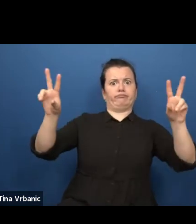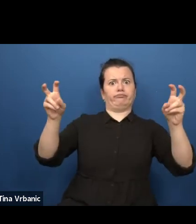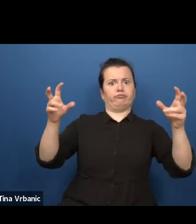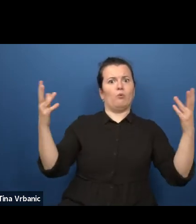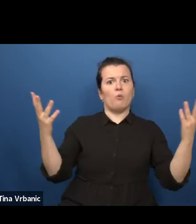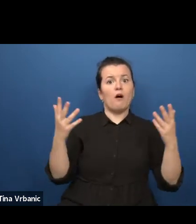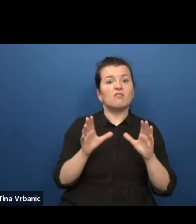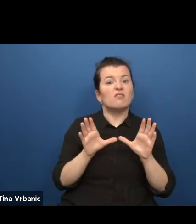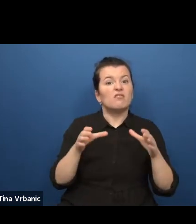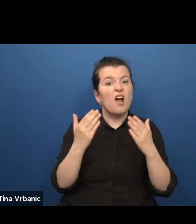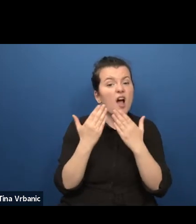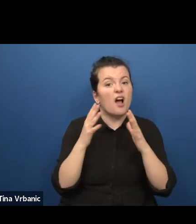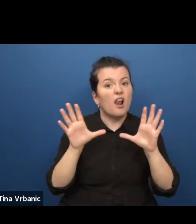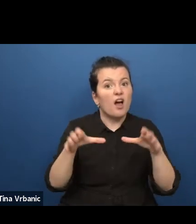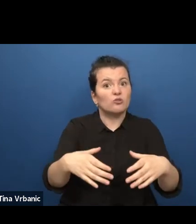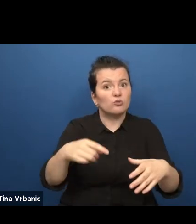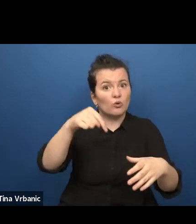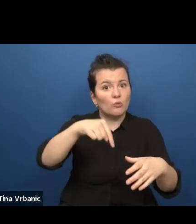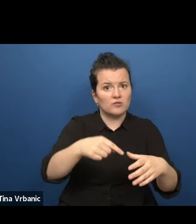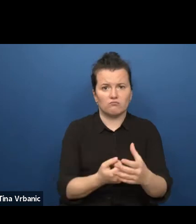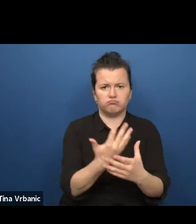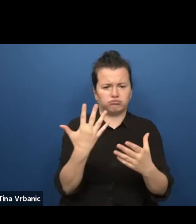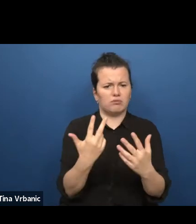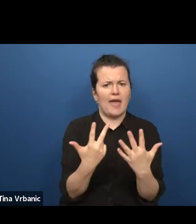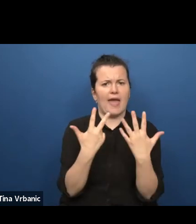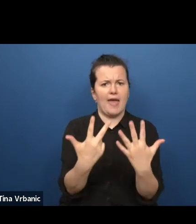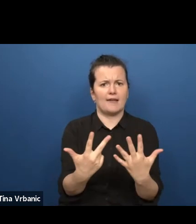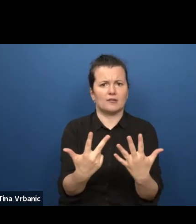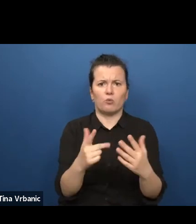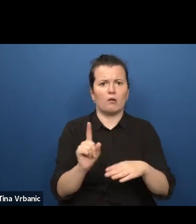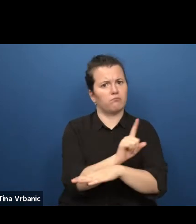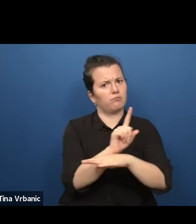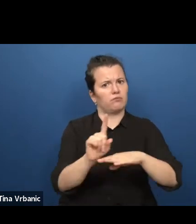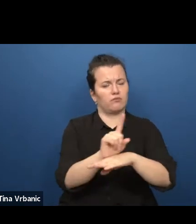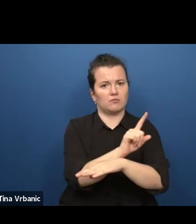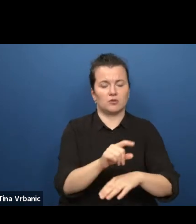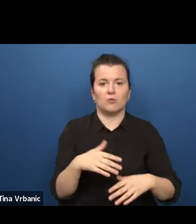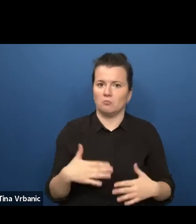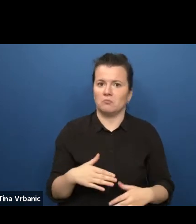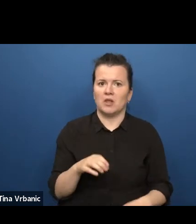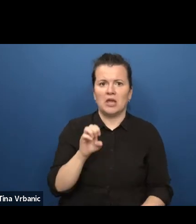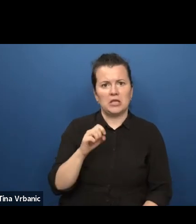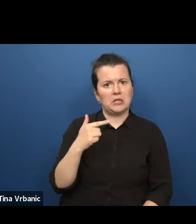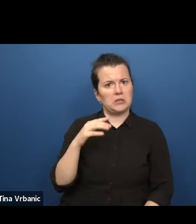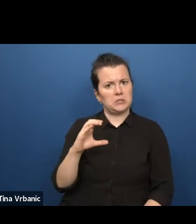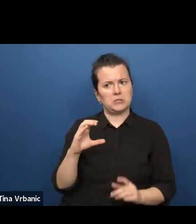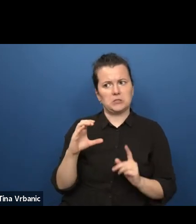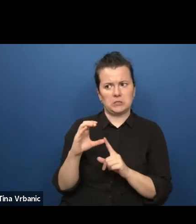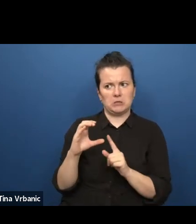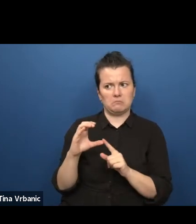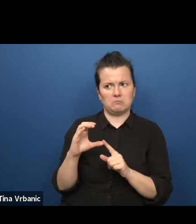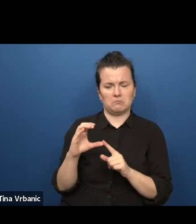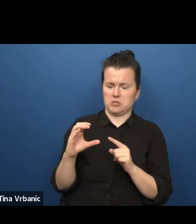under the umbrella of the ETC, European network of theatres that was totally new to me.